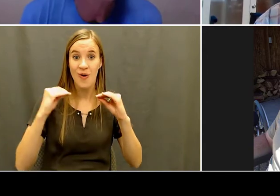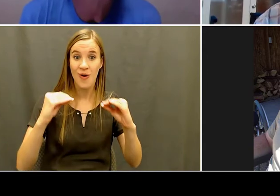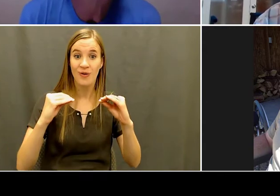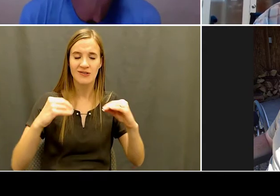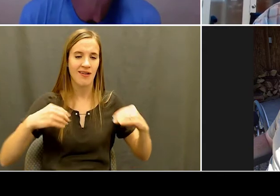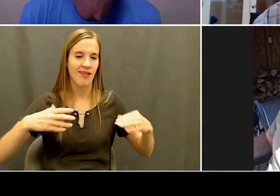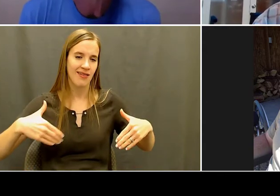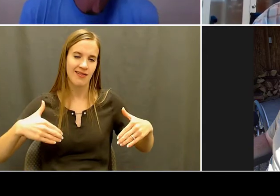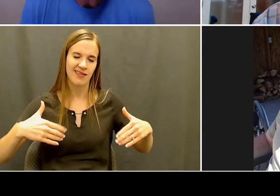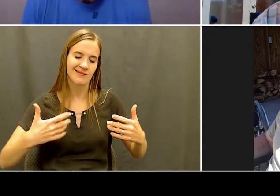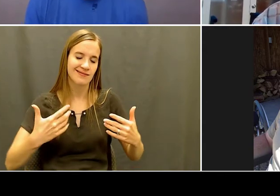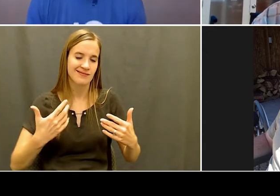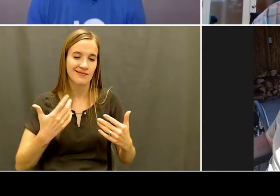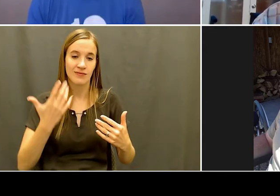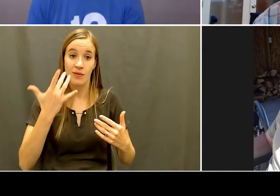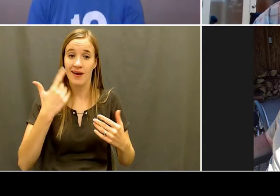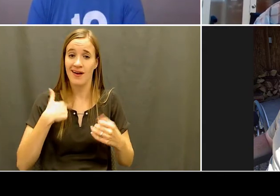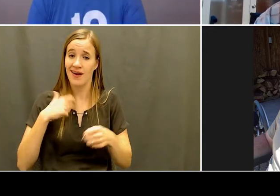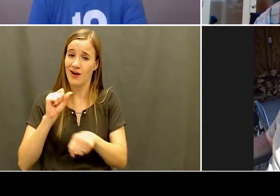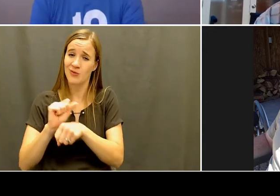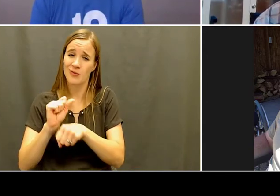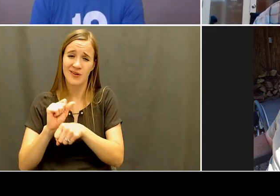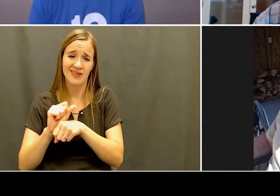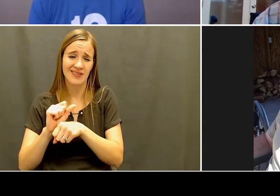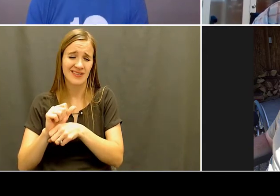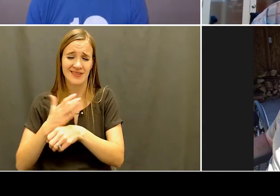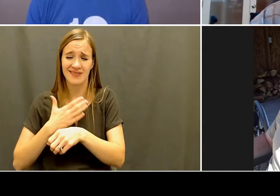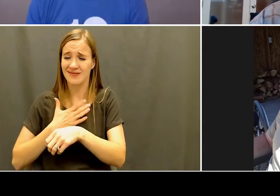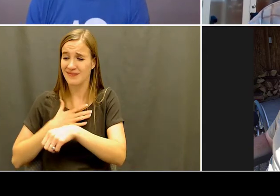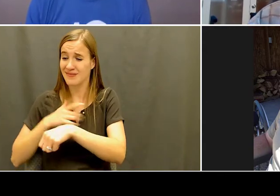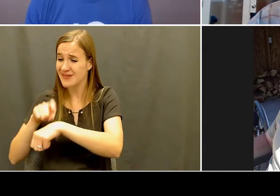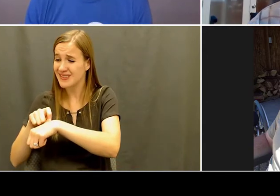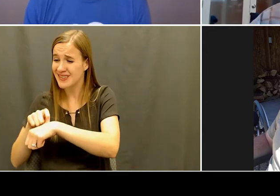know, it's, I like I said, I loved it. My parents loved it.